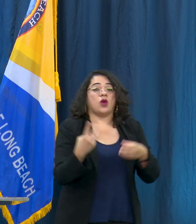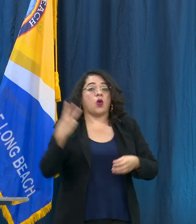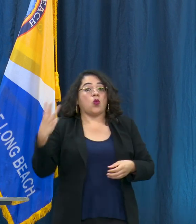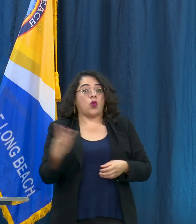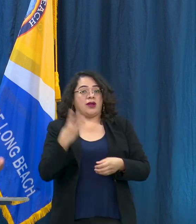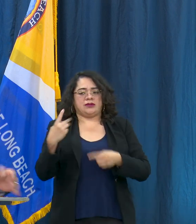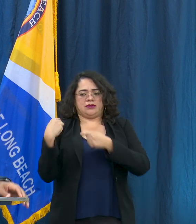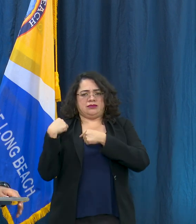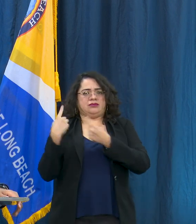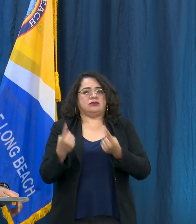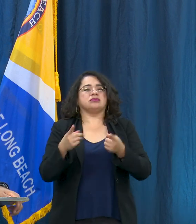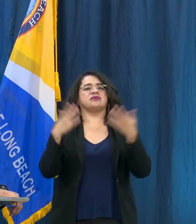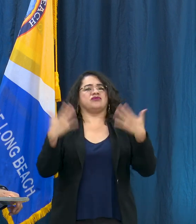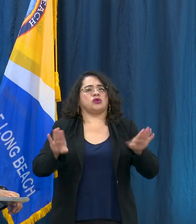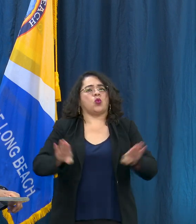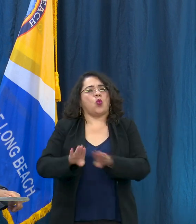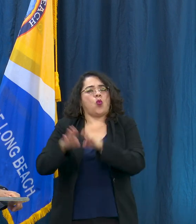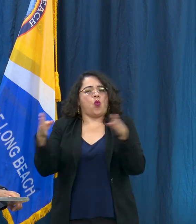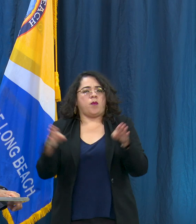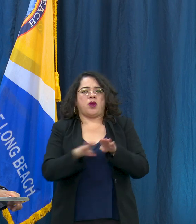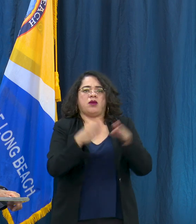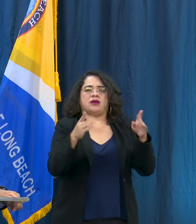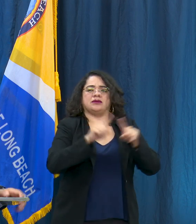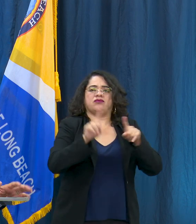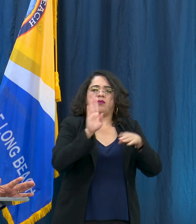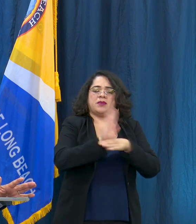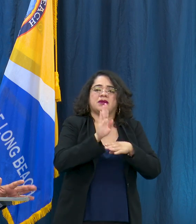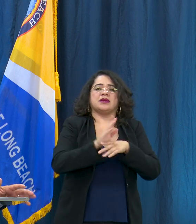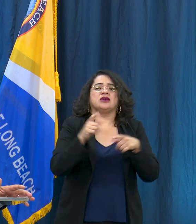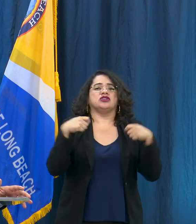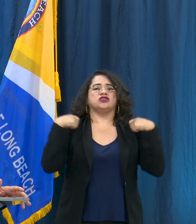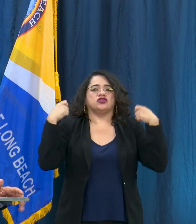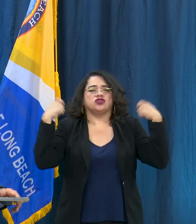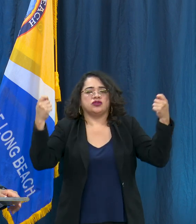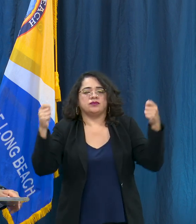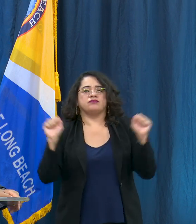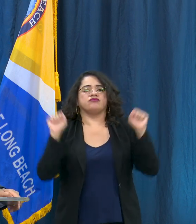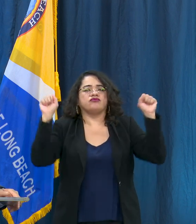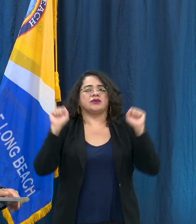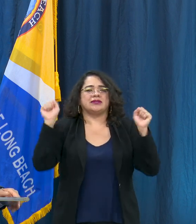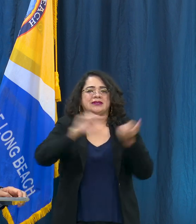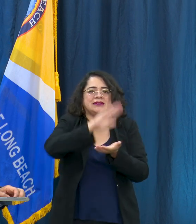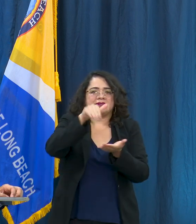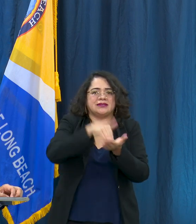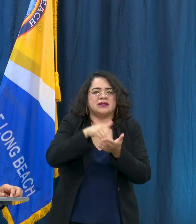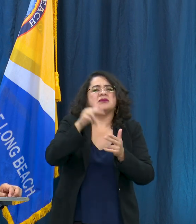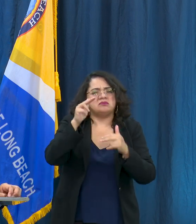begin to reopen. That includes our gyms and fitness facilities, our day camps for